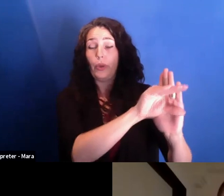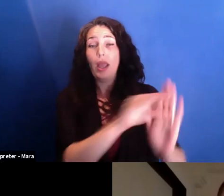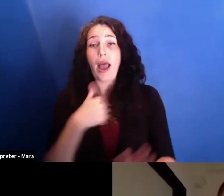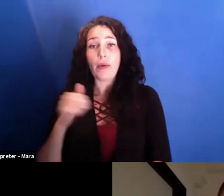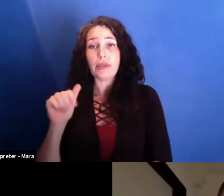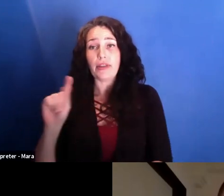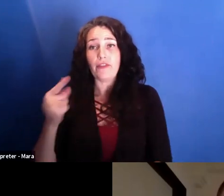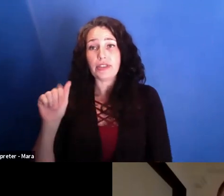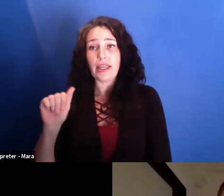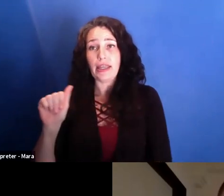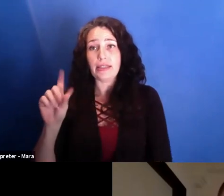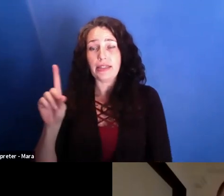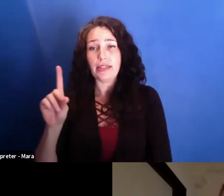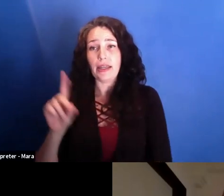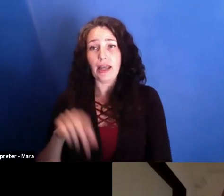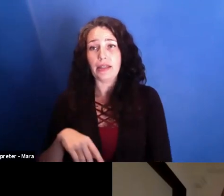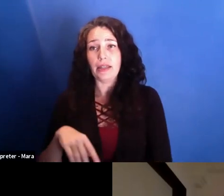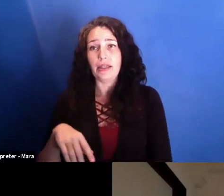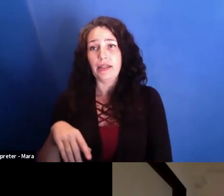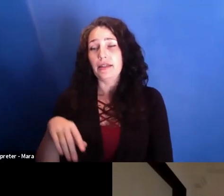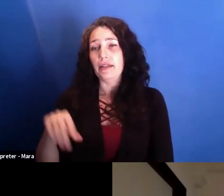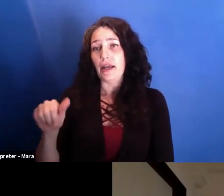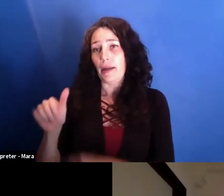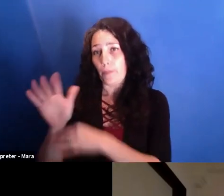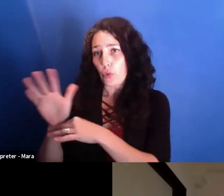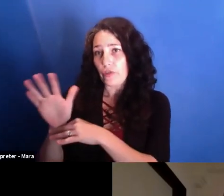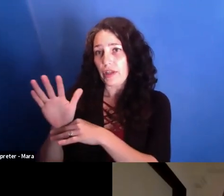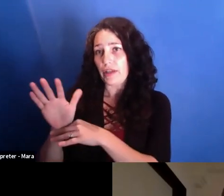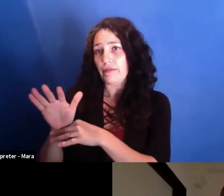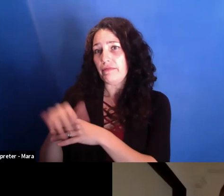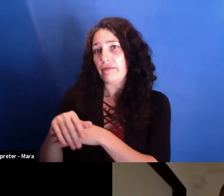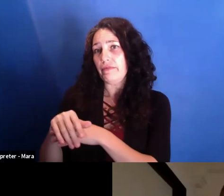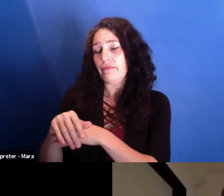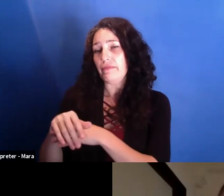films, I had a chance to talk with the DOP, who was really great.